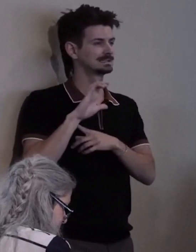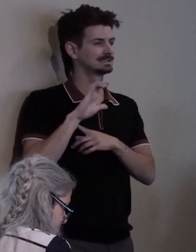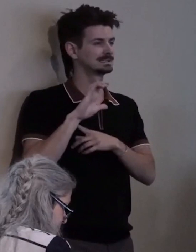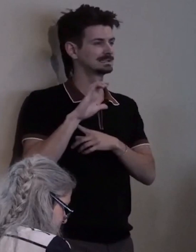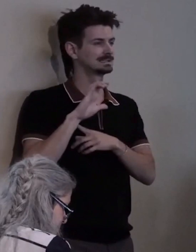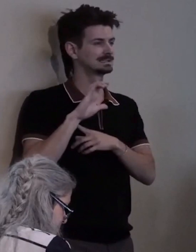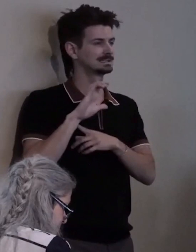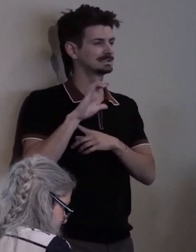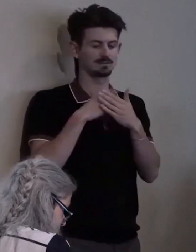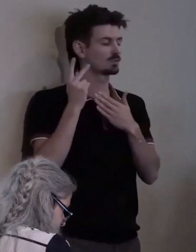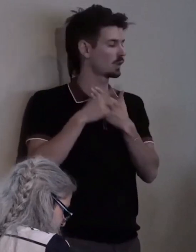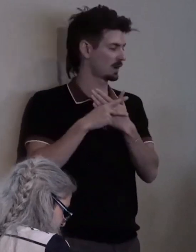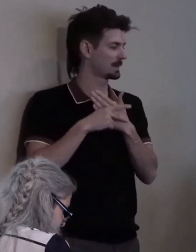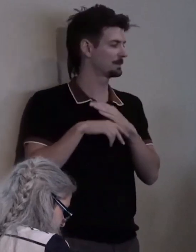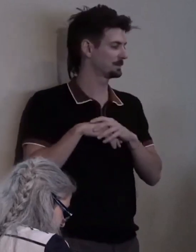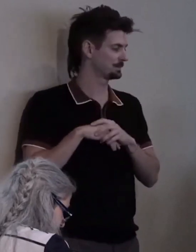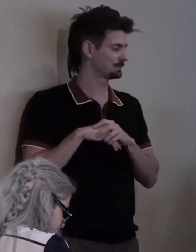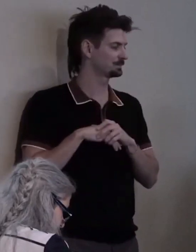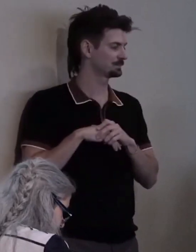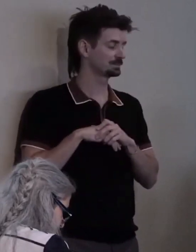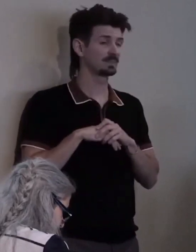It is a privilege to receive this award